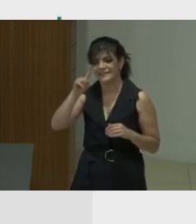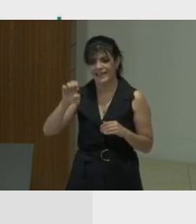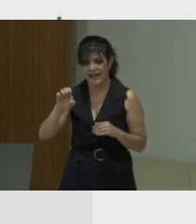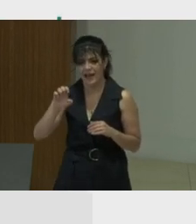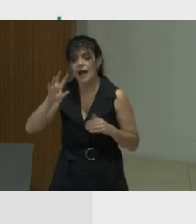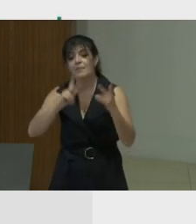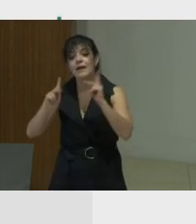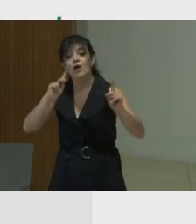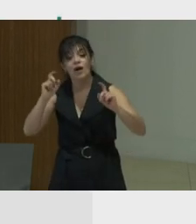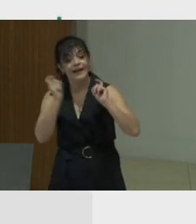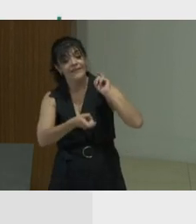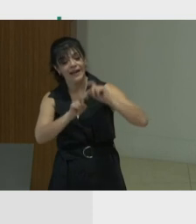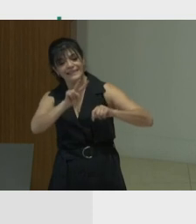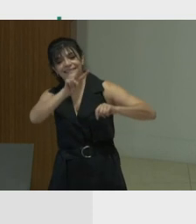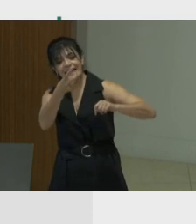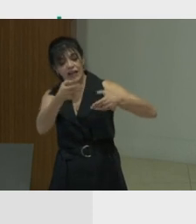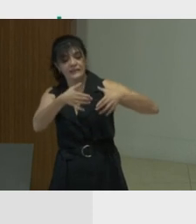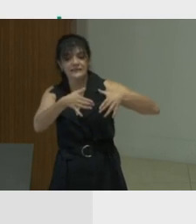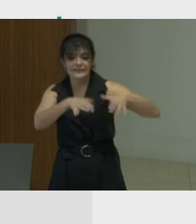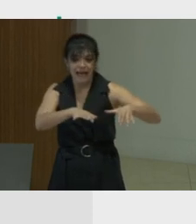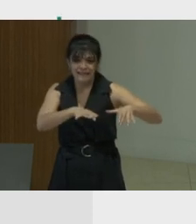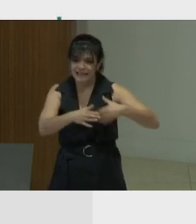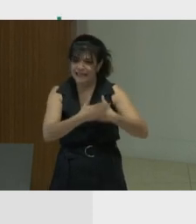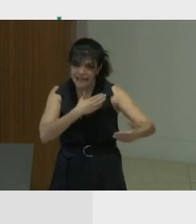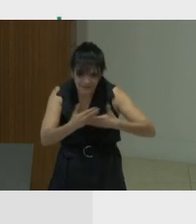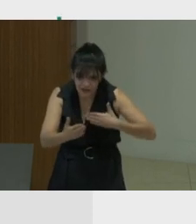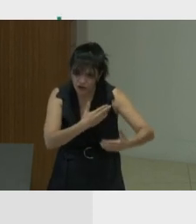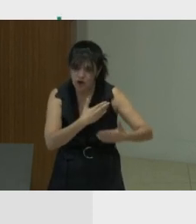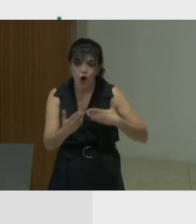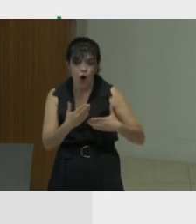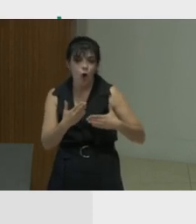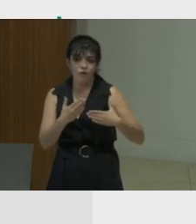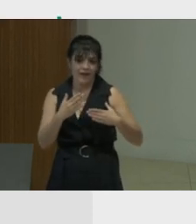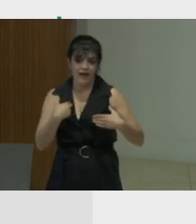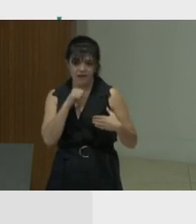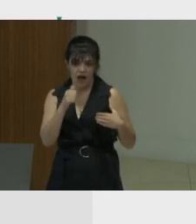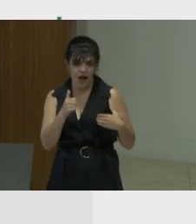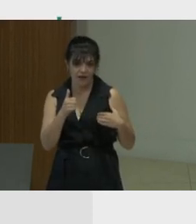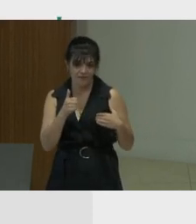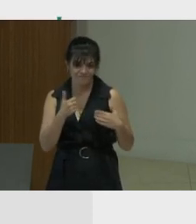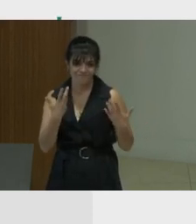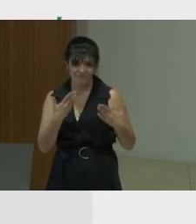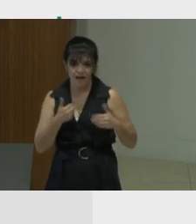over the implementation of a safeguarding policy. I understand this is very theoretical.